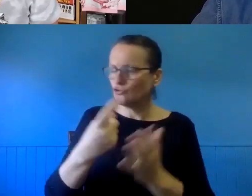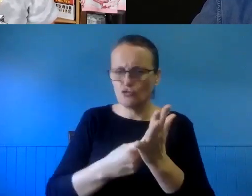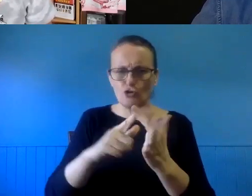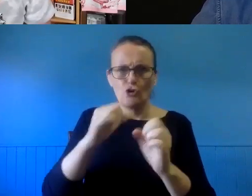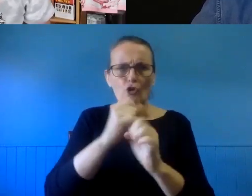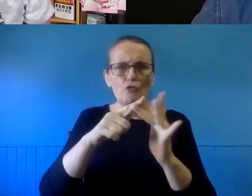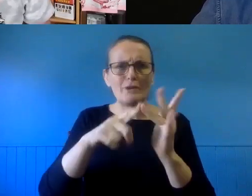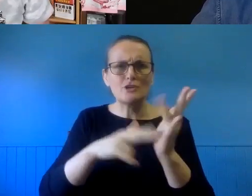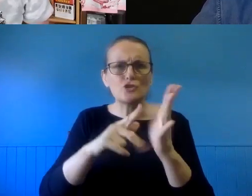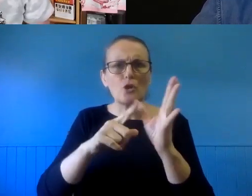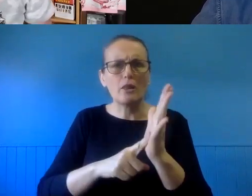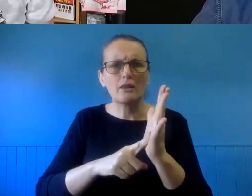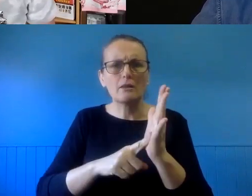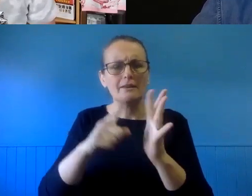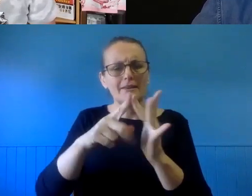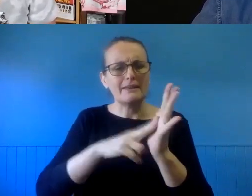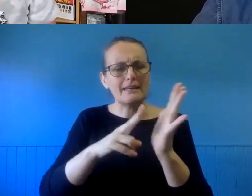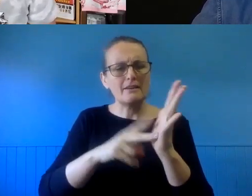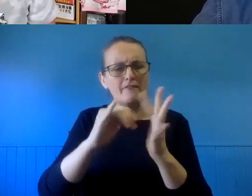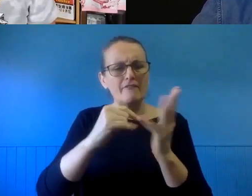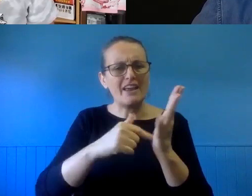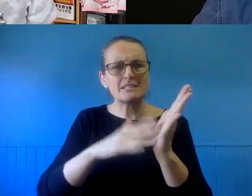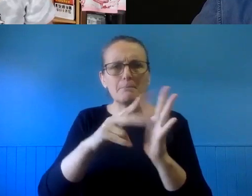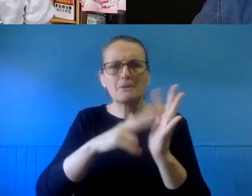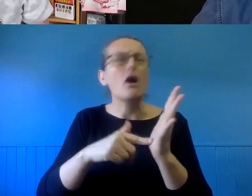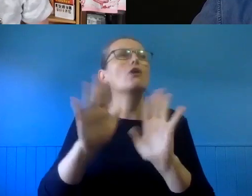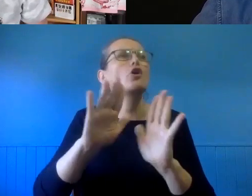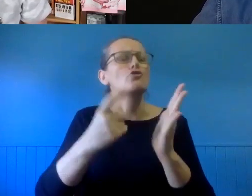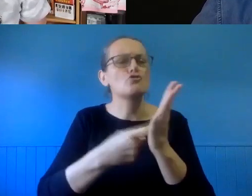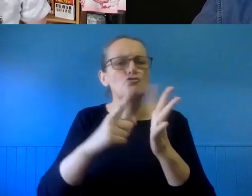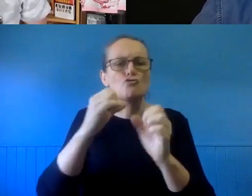et cetera - regional And Infrastructure, et cetera - have a